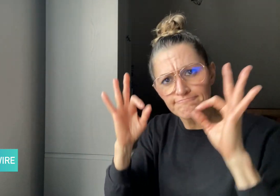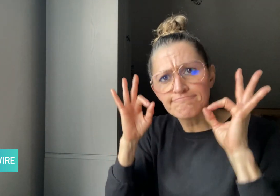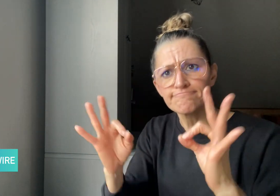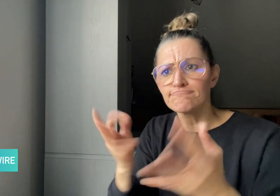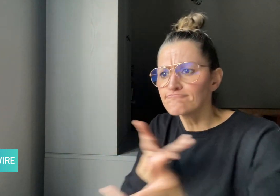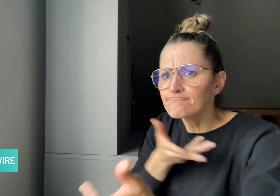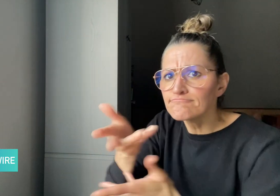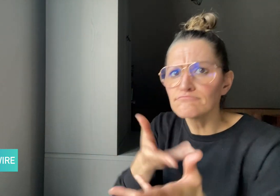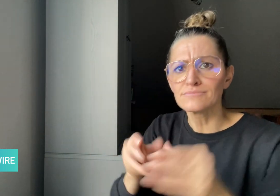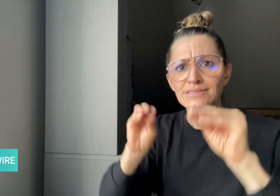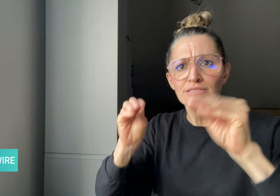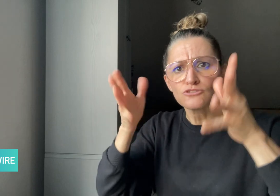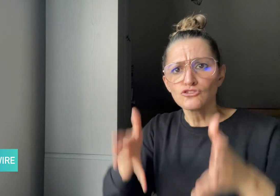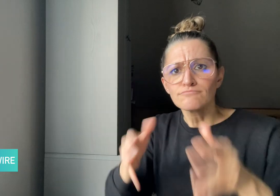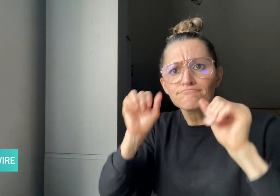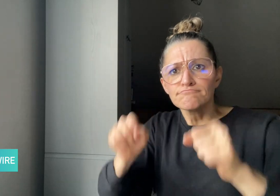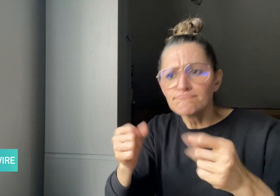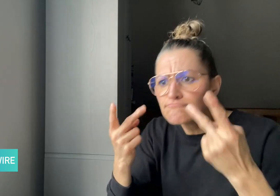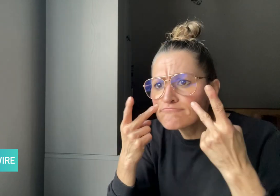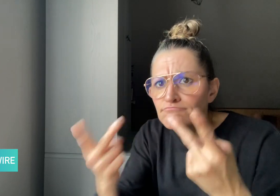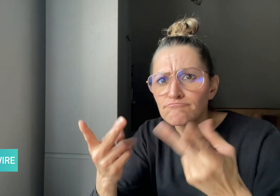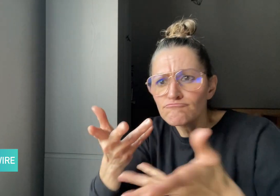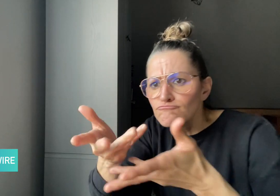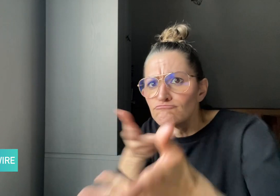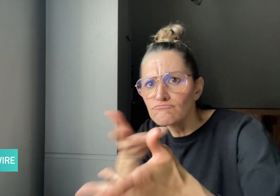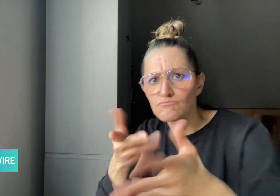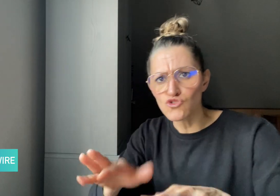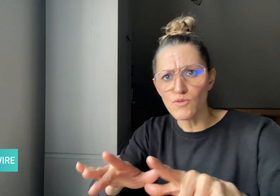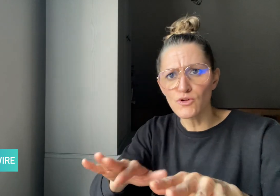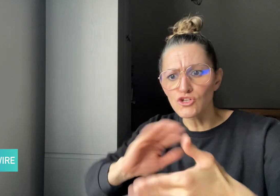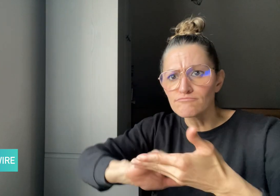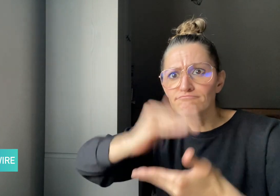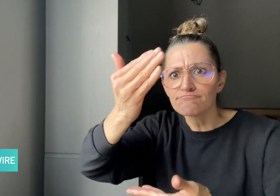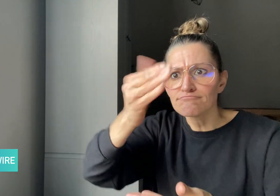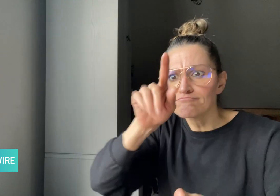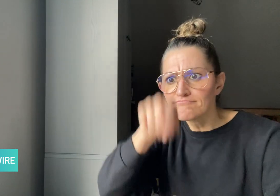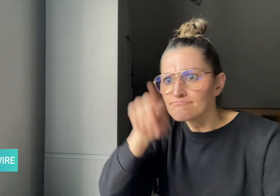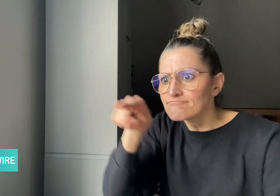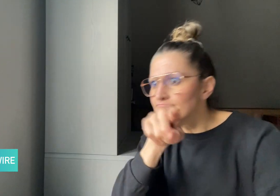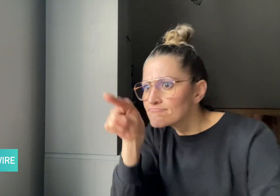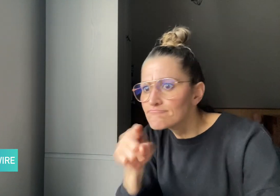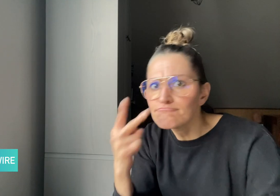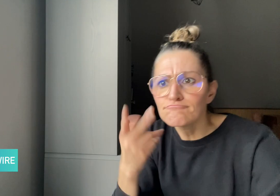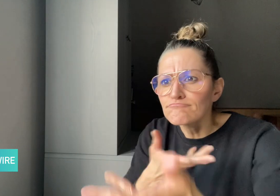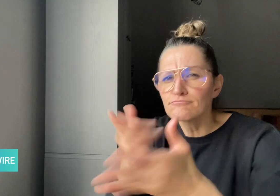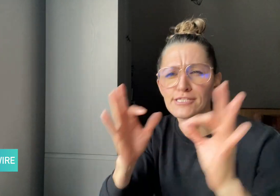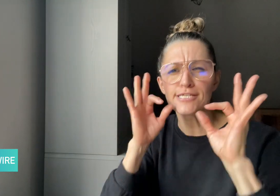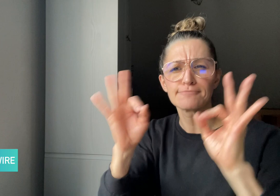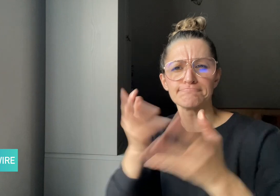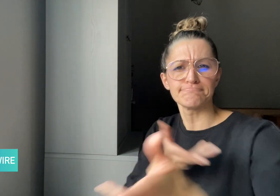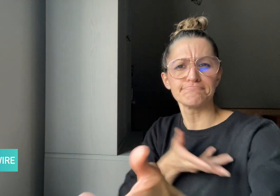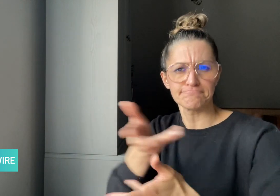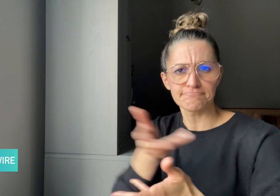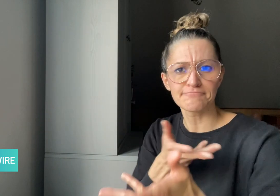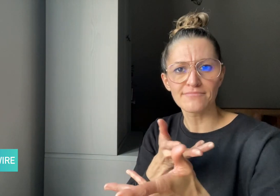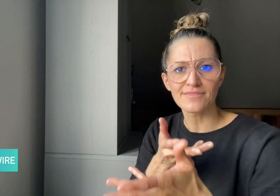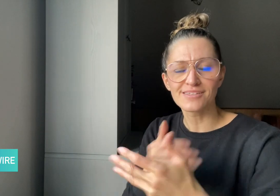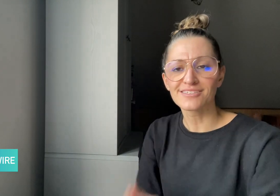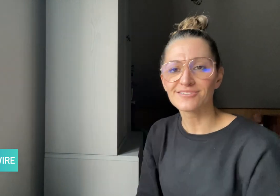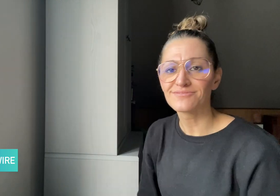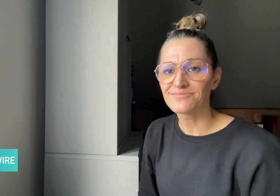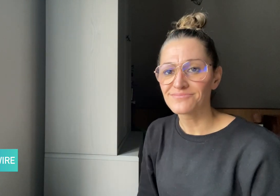instructors can see each other clearly on their computer screens.